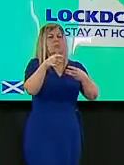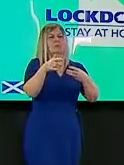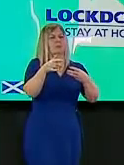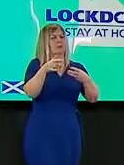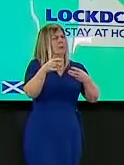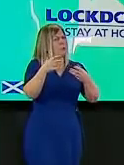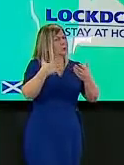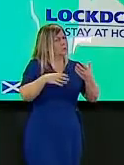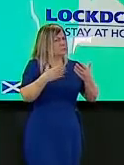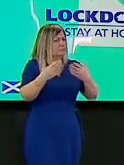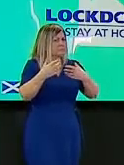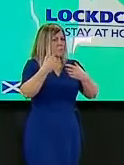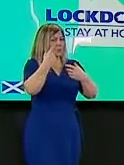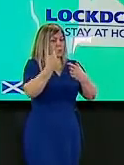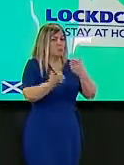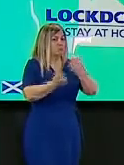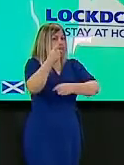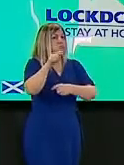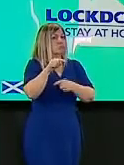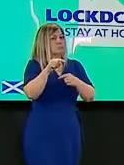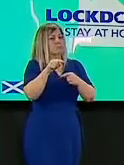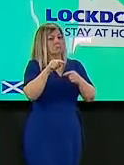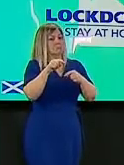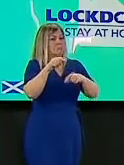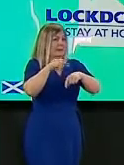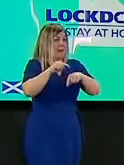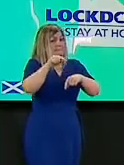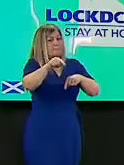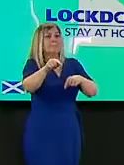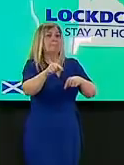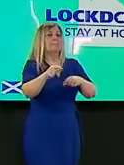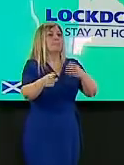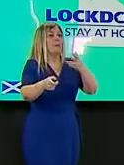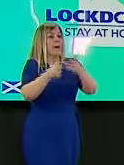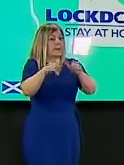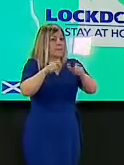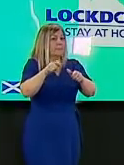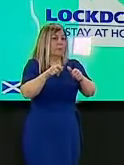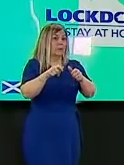this variant and should passengers that were on the flight from london to aberdeen should